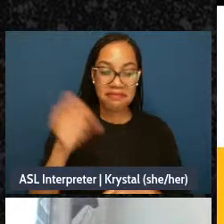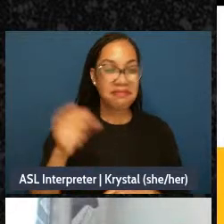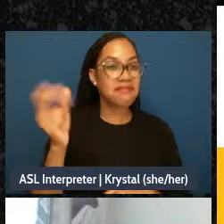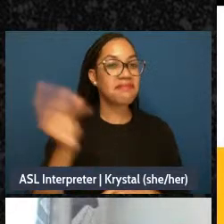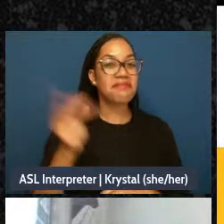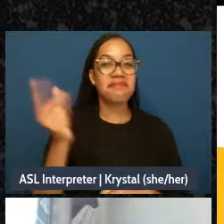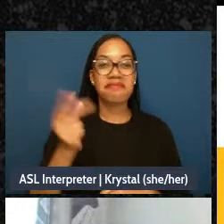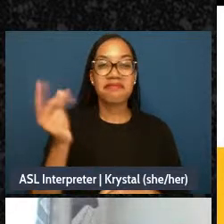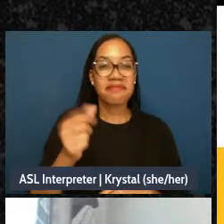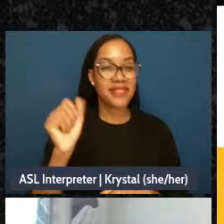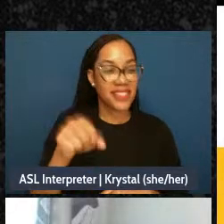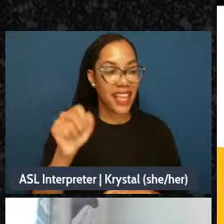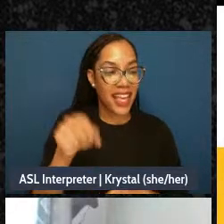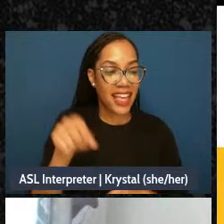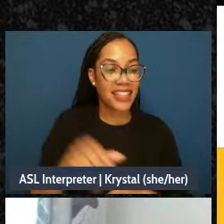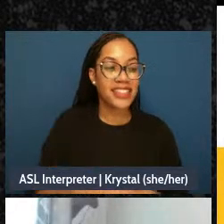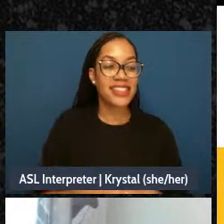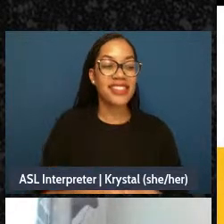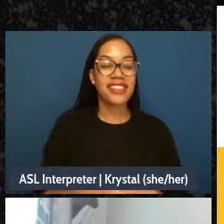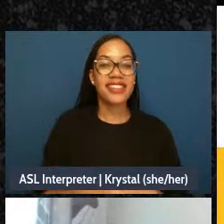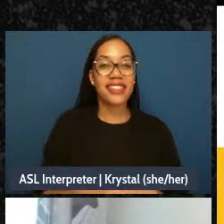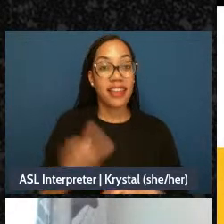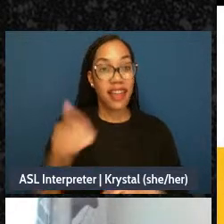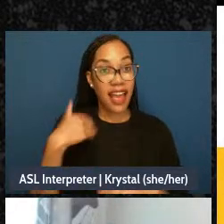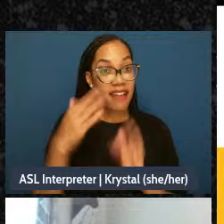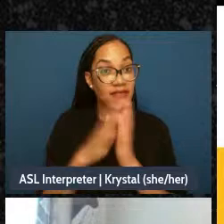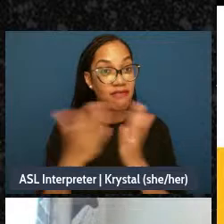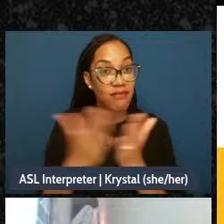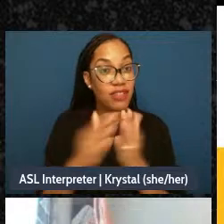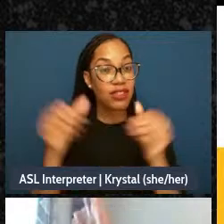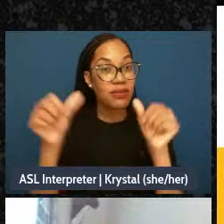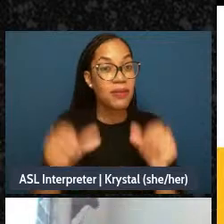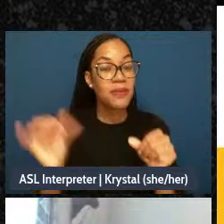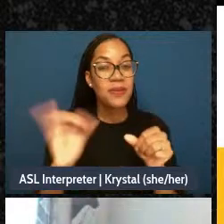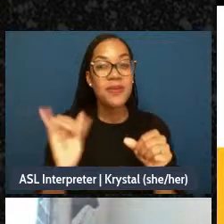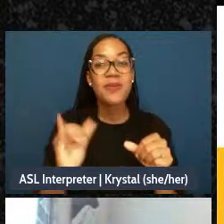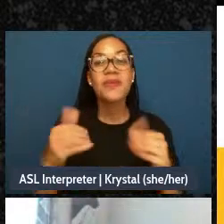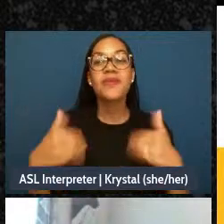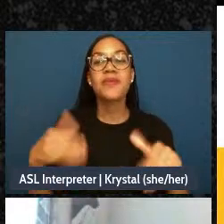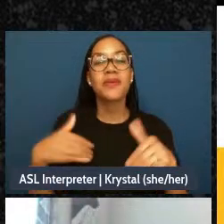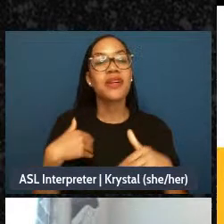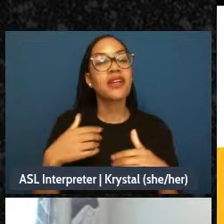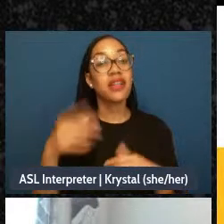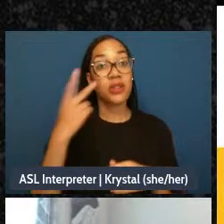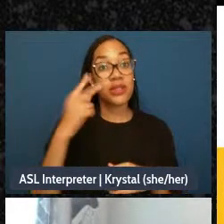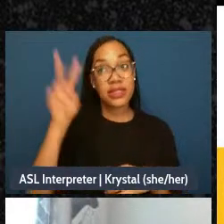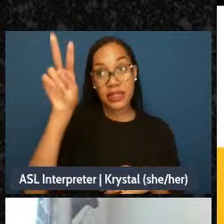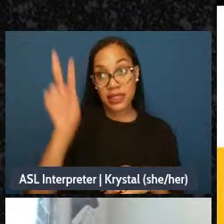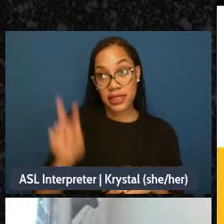We got books, all right. Please feel free to check some of those out if you haven't already